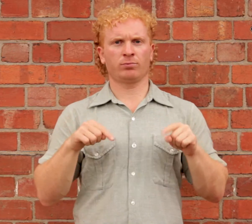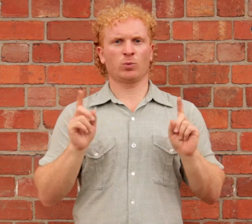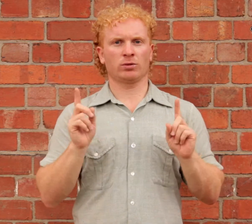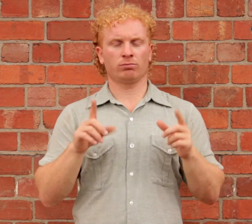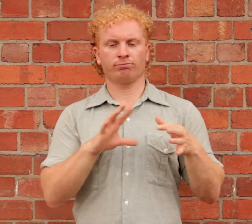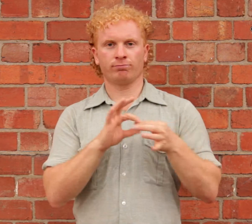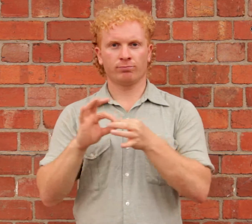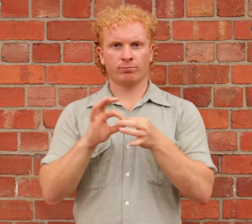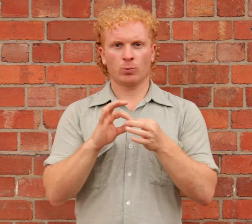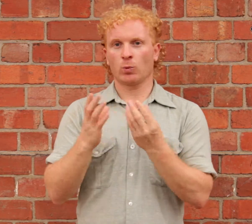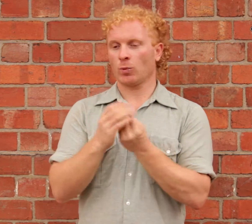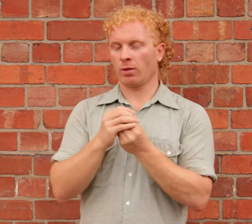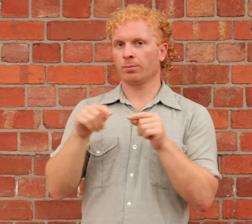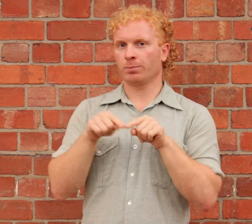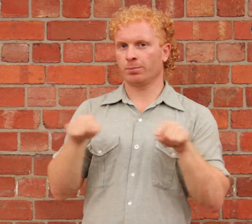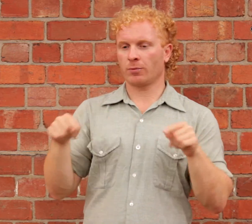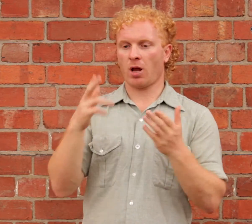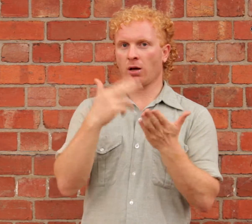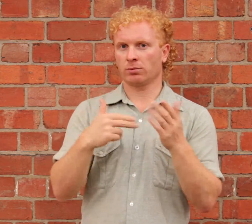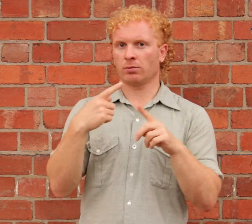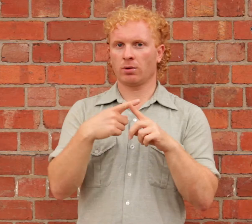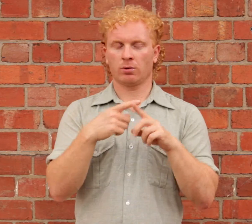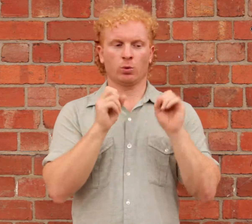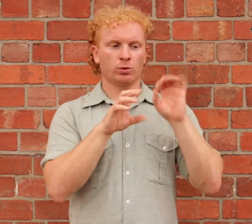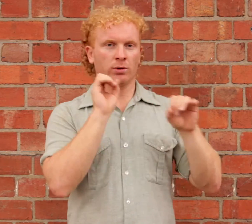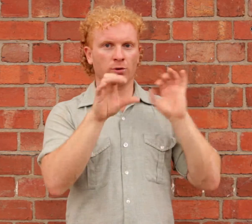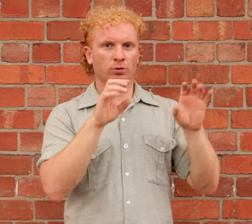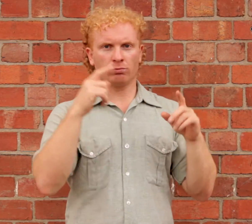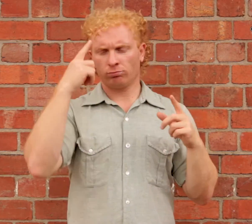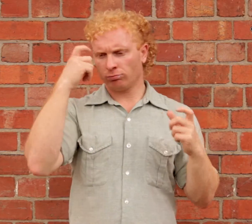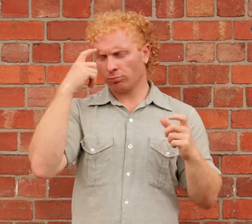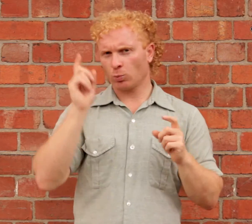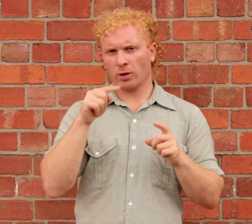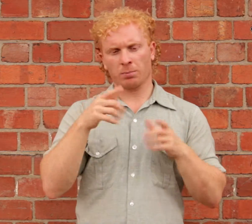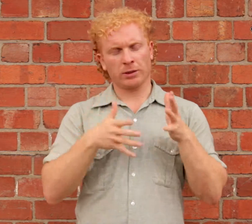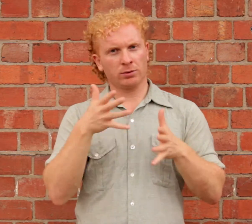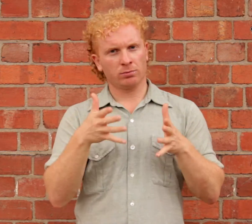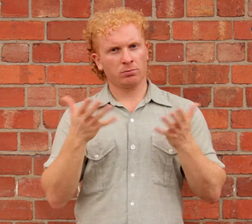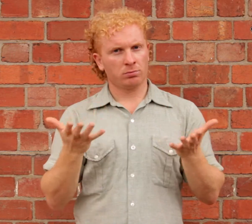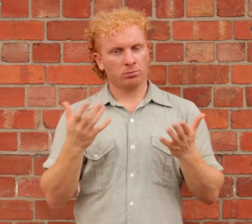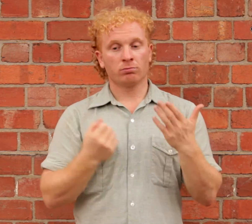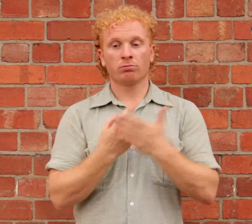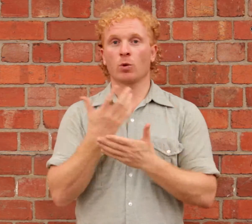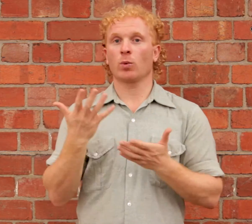considers art and its relationship with storage.